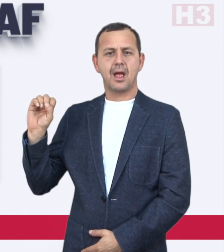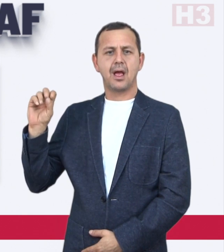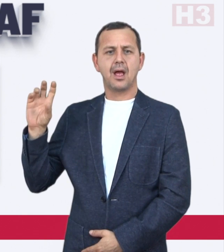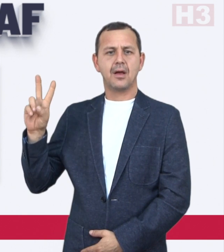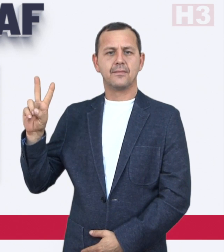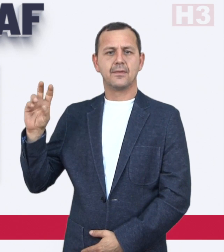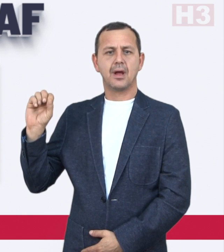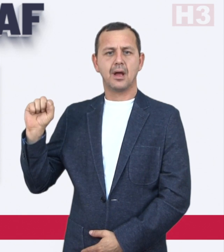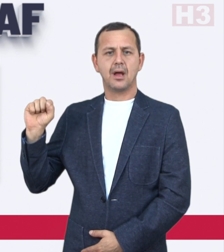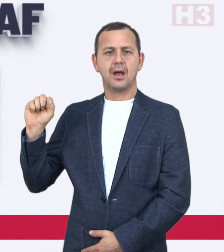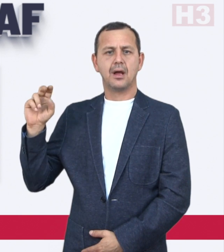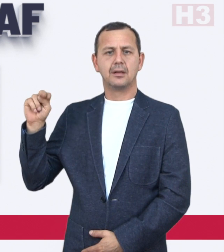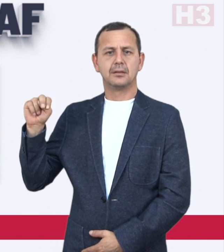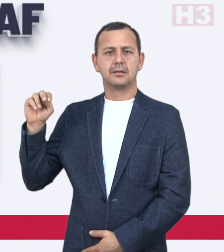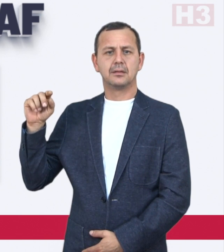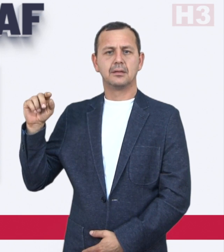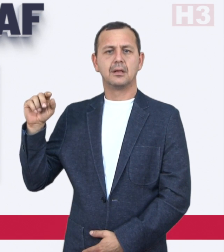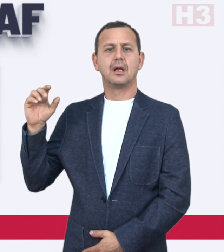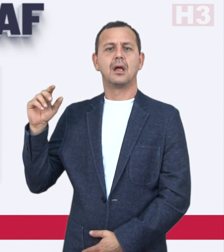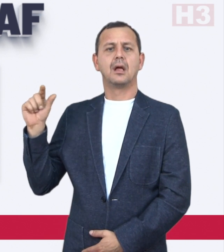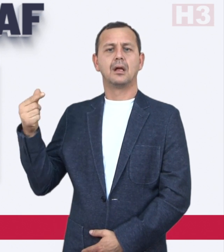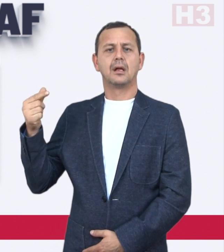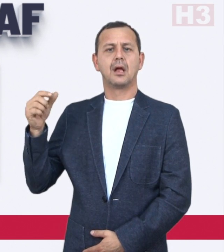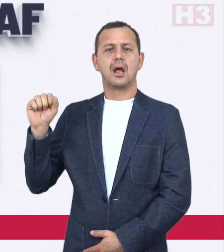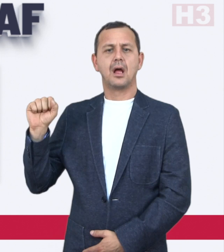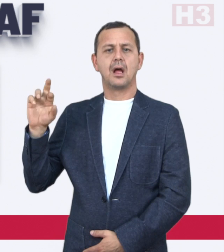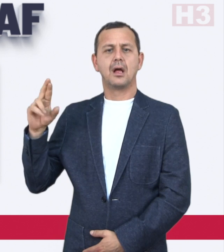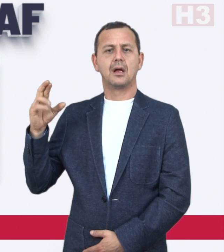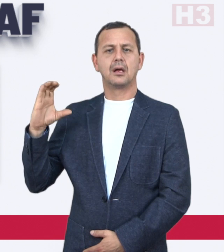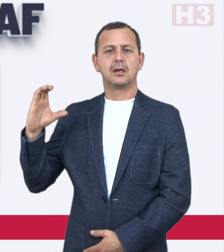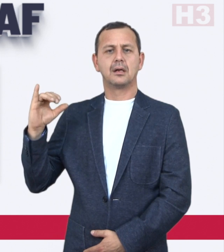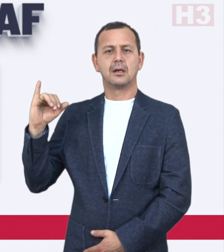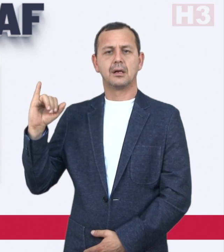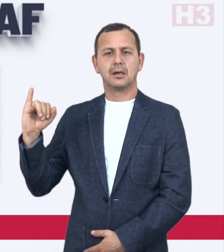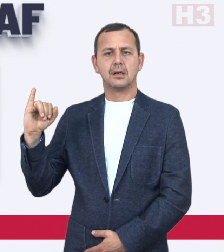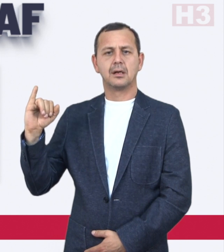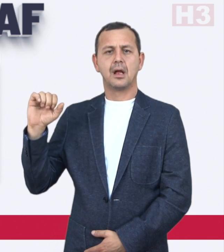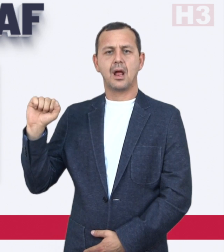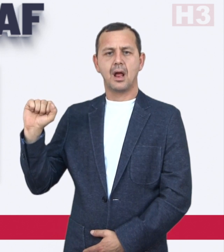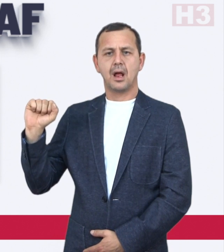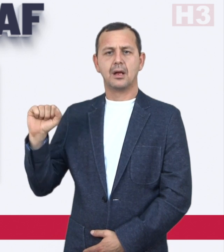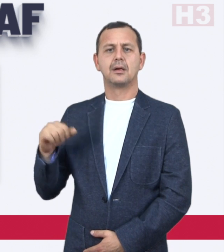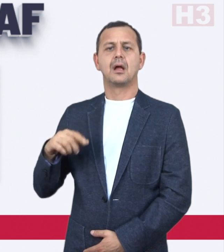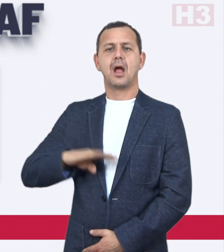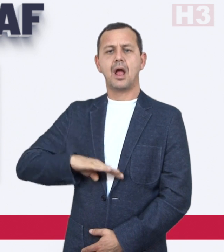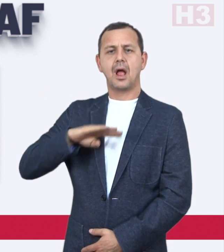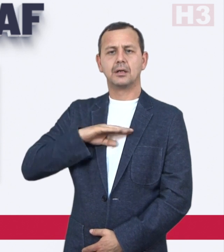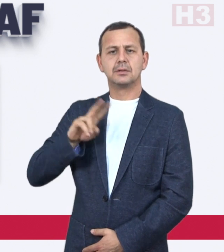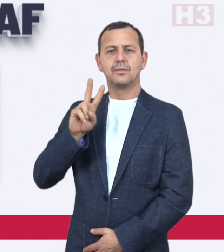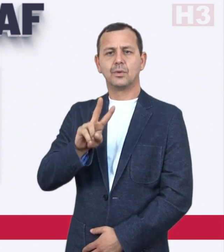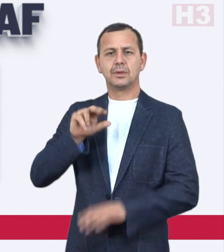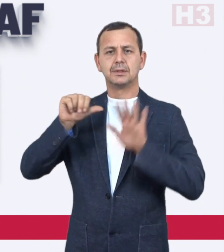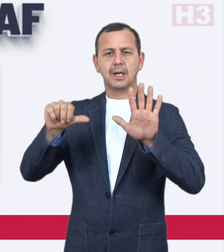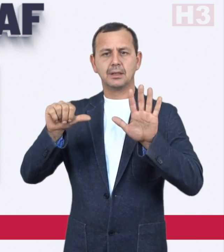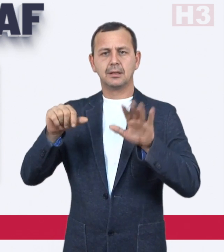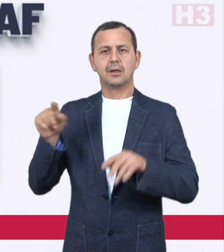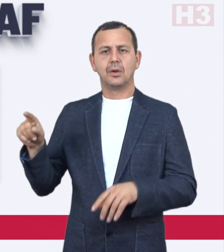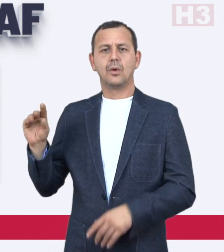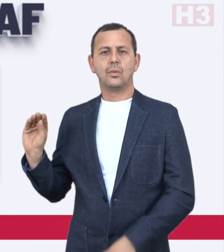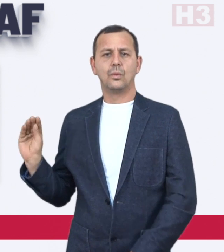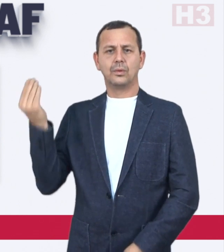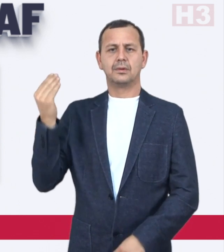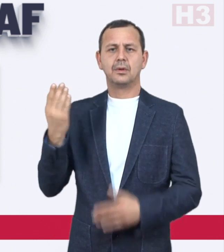Evan Garcia is a 26-year old student attending